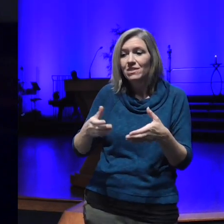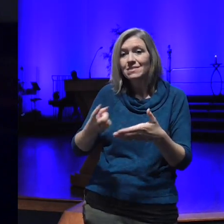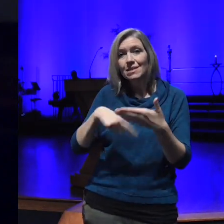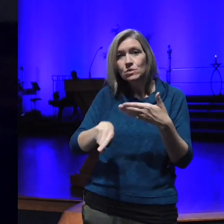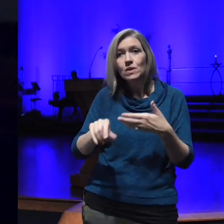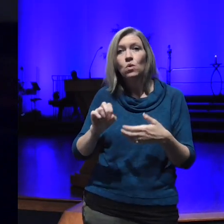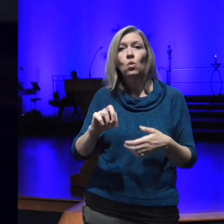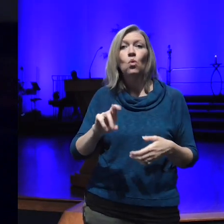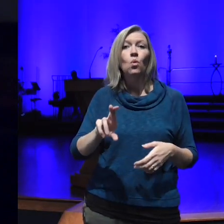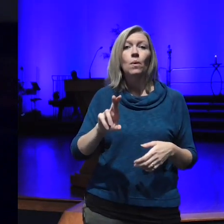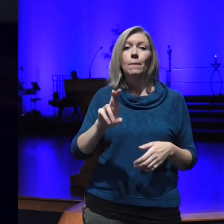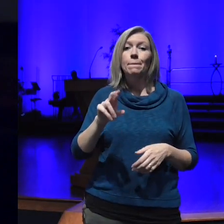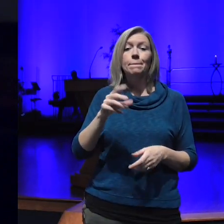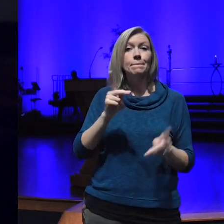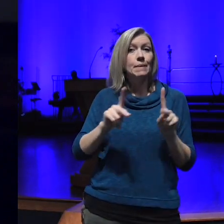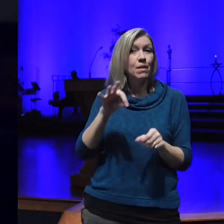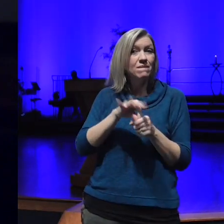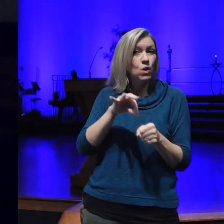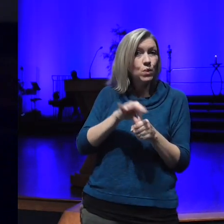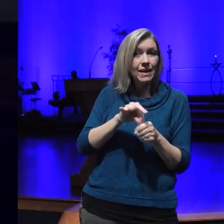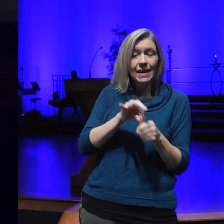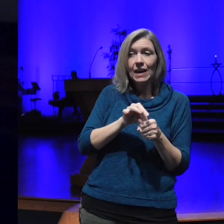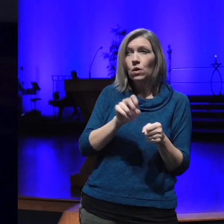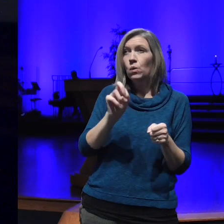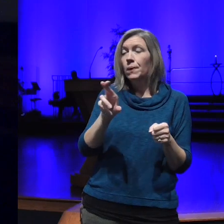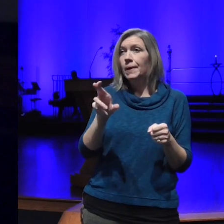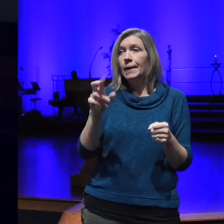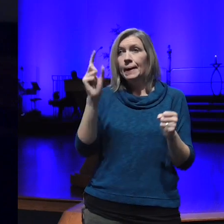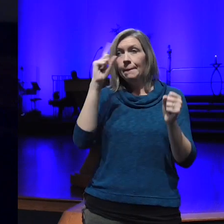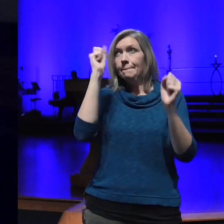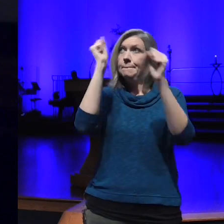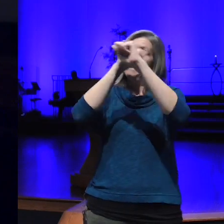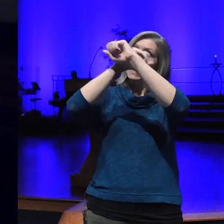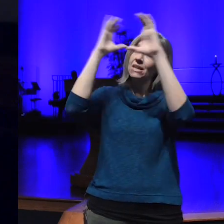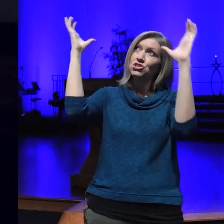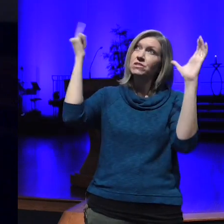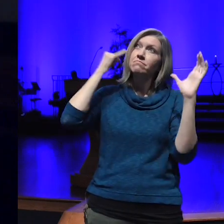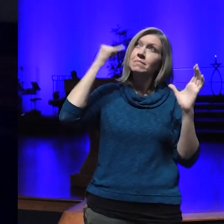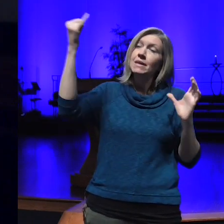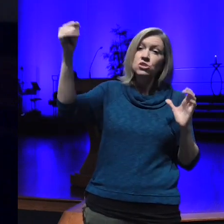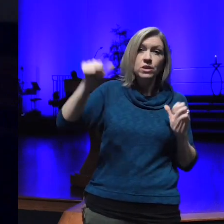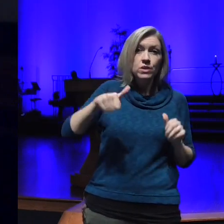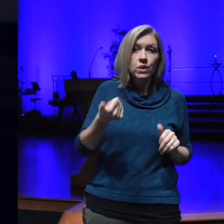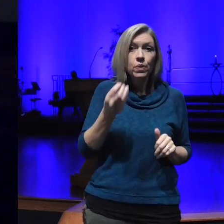those who are voting or or maybe we imagine another home where we know there's struggle or